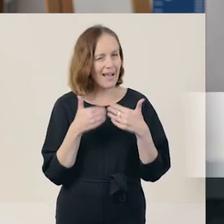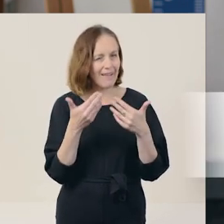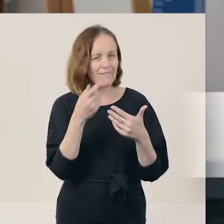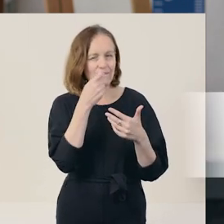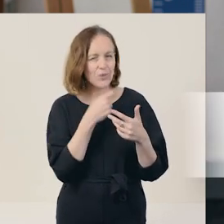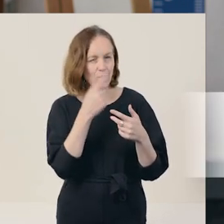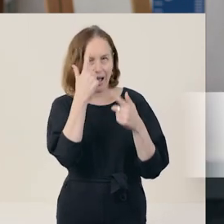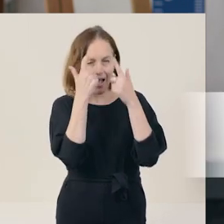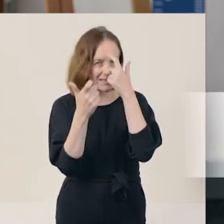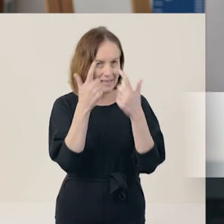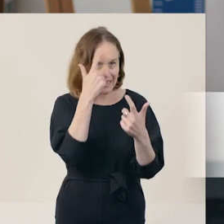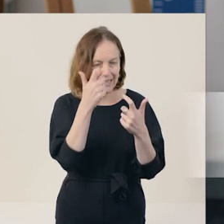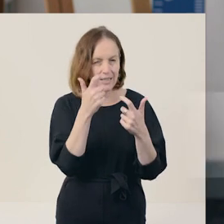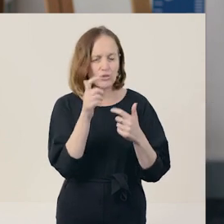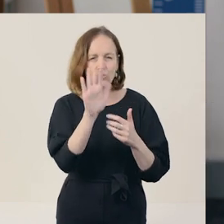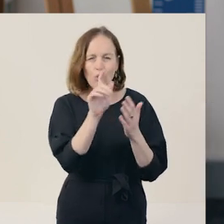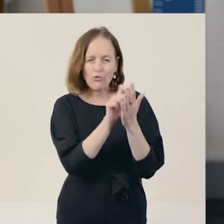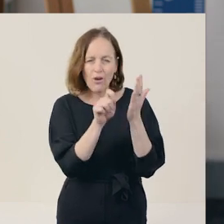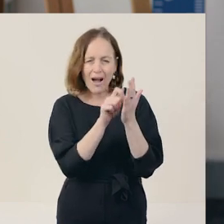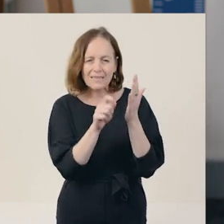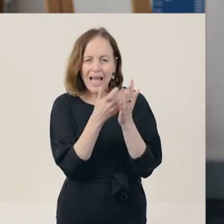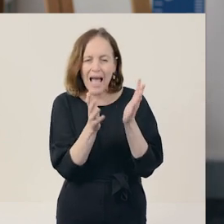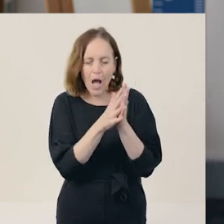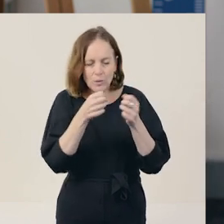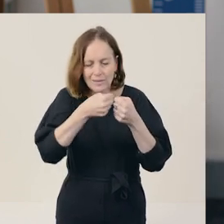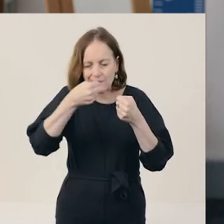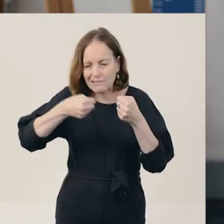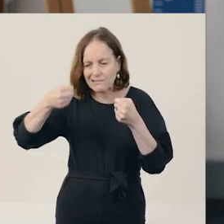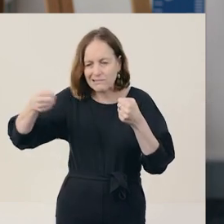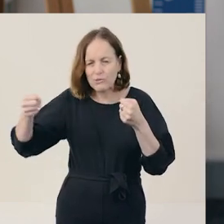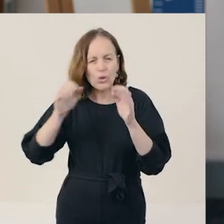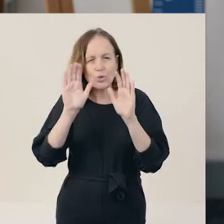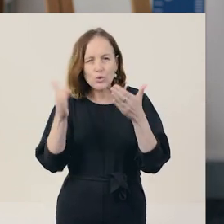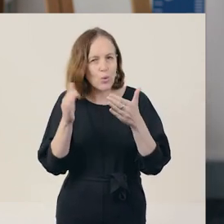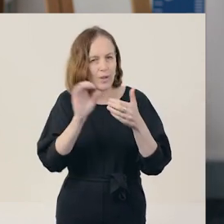on how to expand your writing, and how to use cohesive devices,